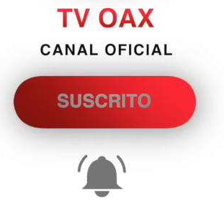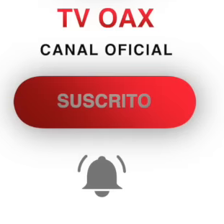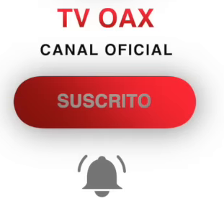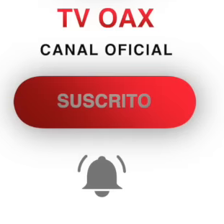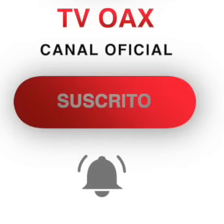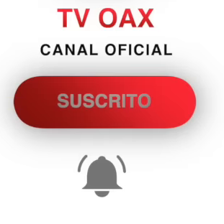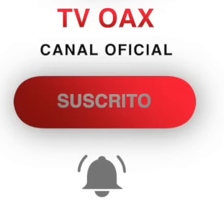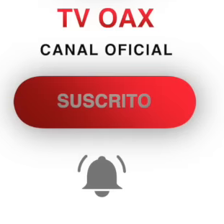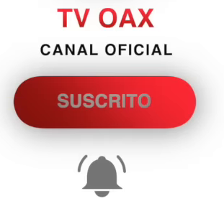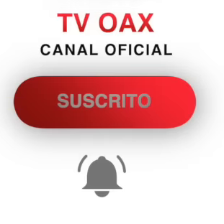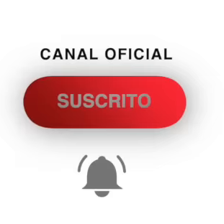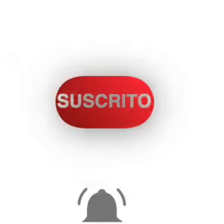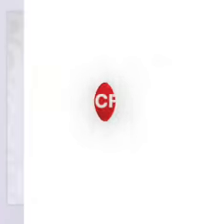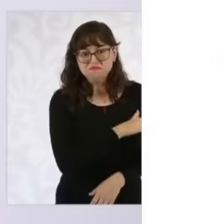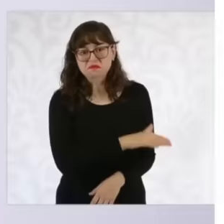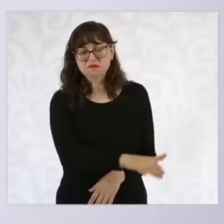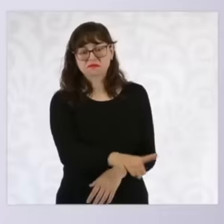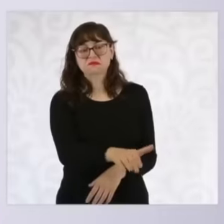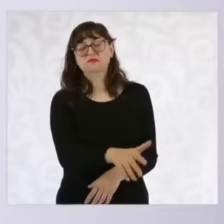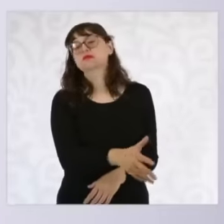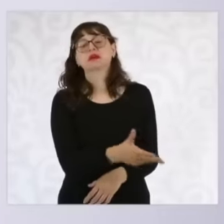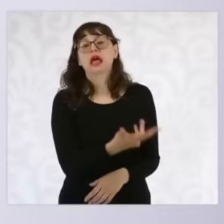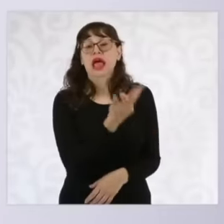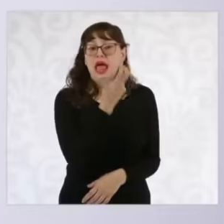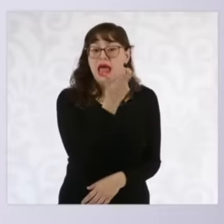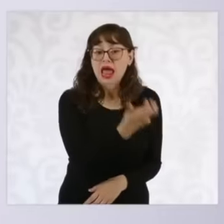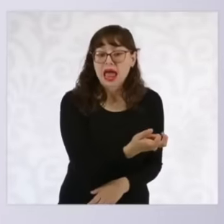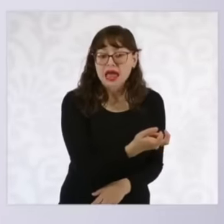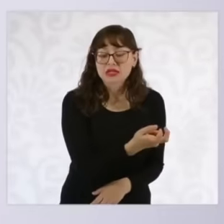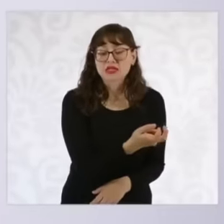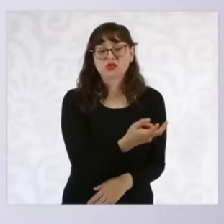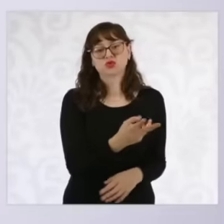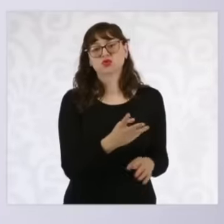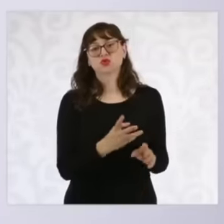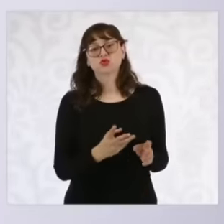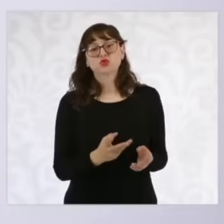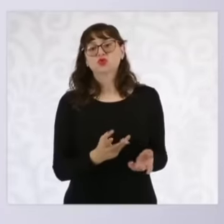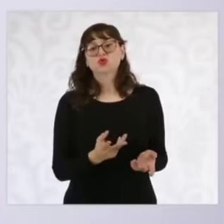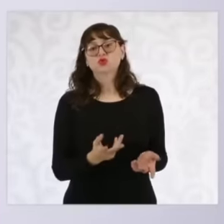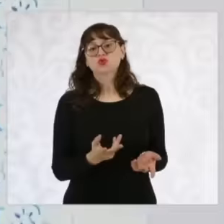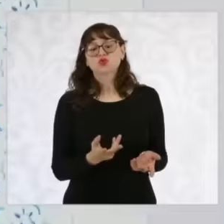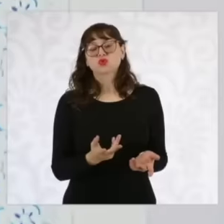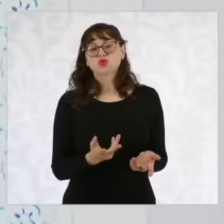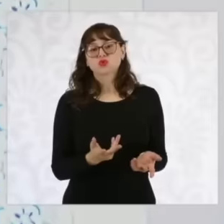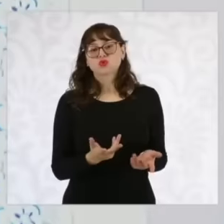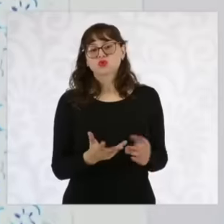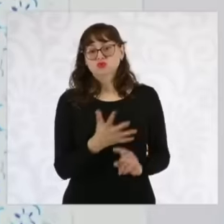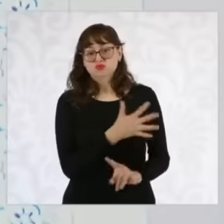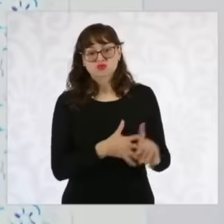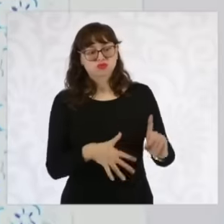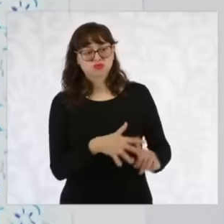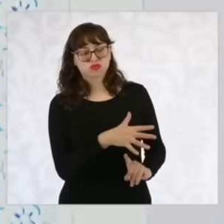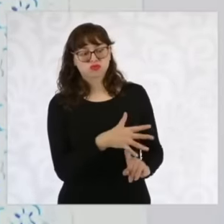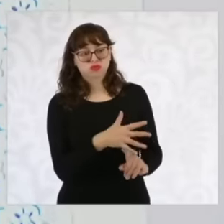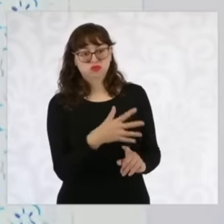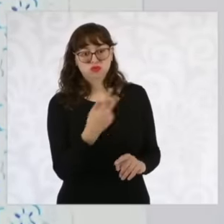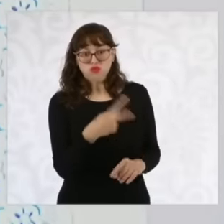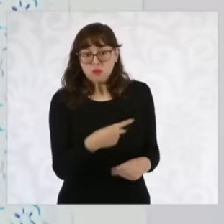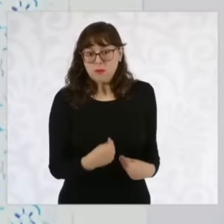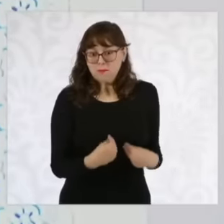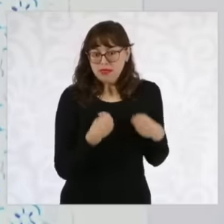that the women in Juárez had. Well, actually by the sole condition of being women and